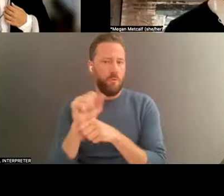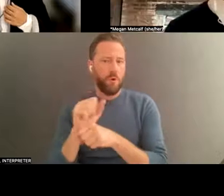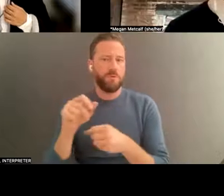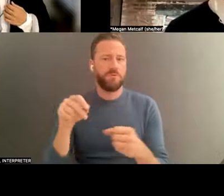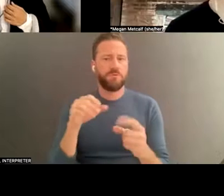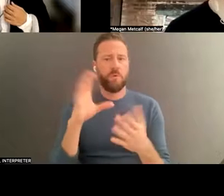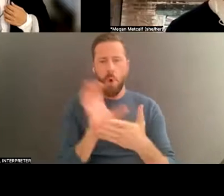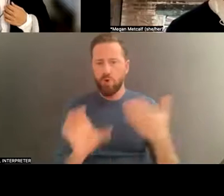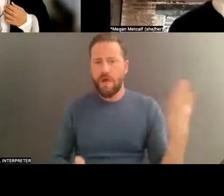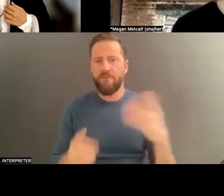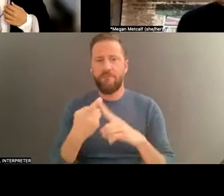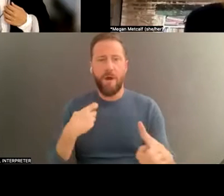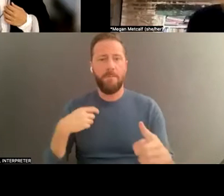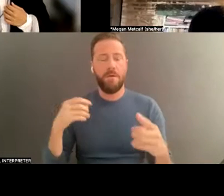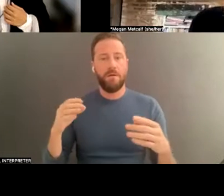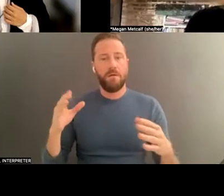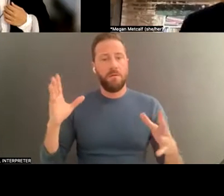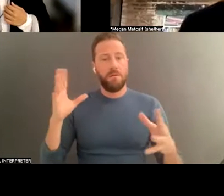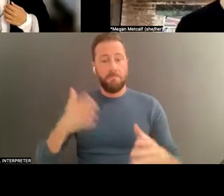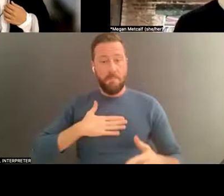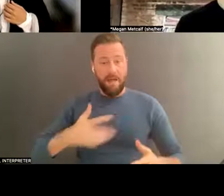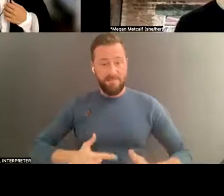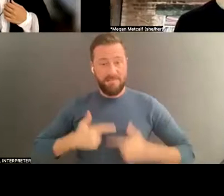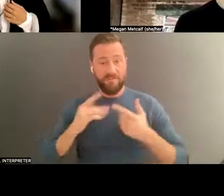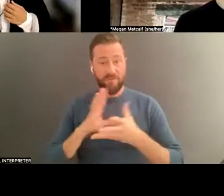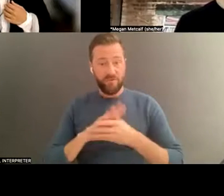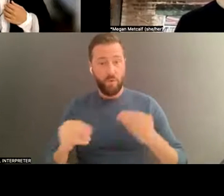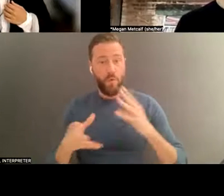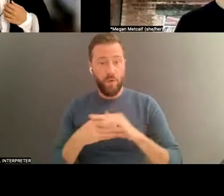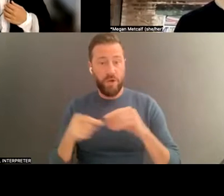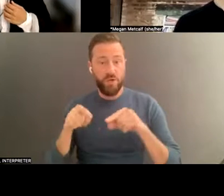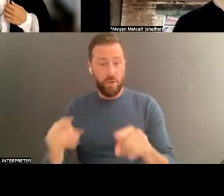own practice.